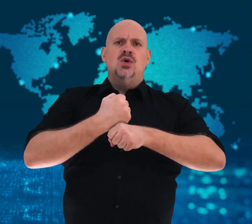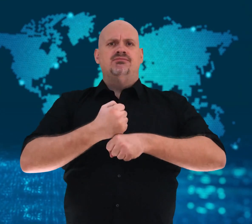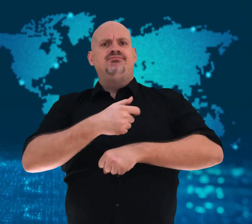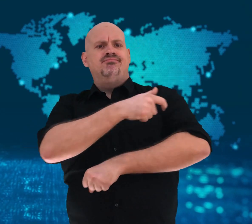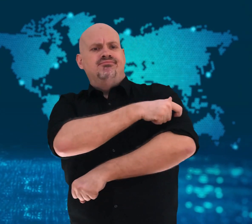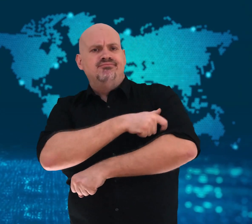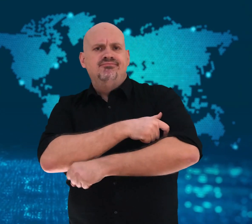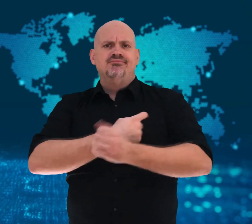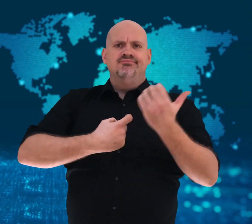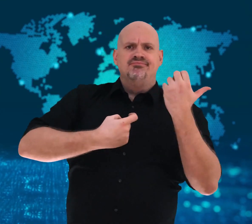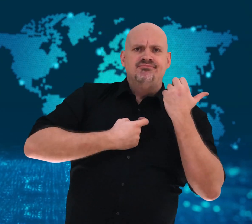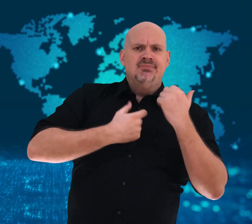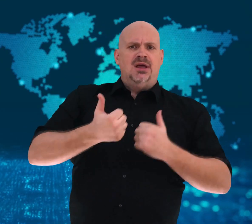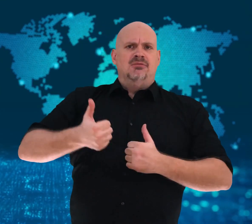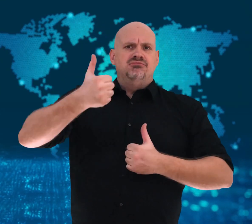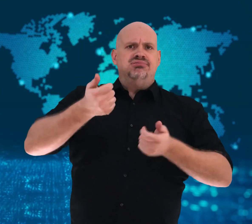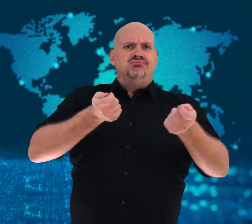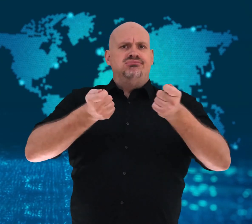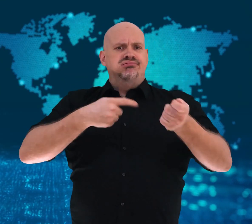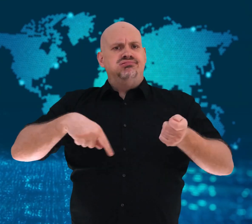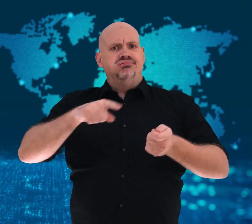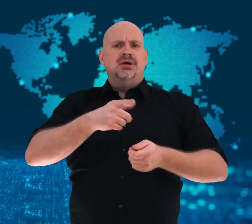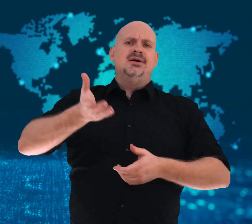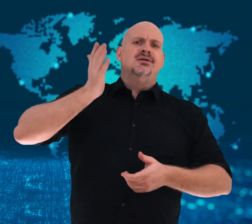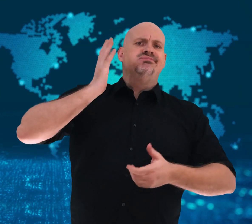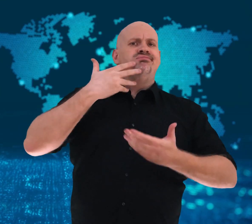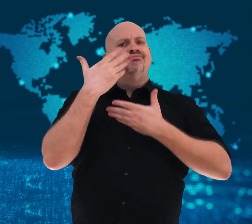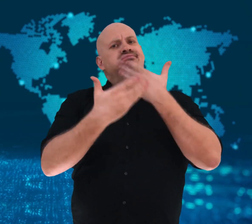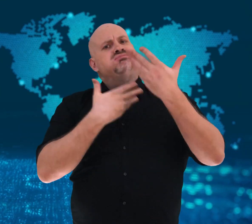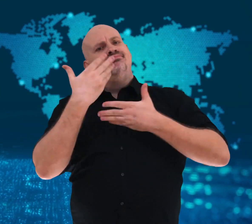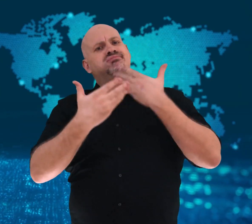senior officers in the jail.